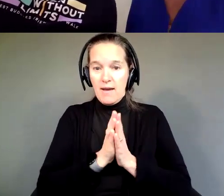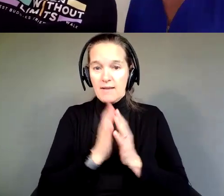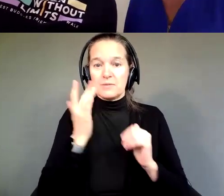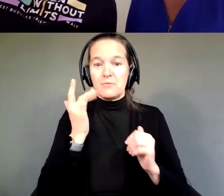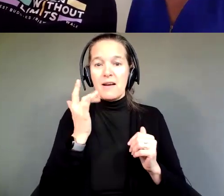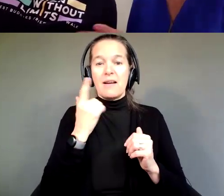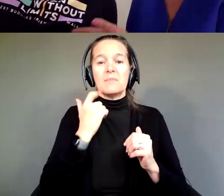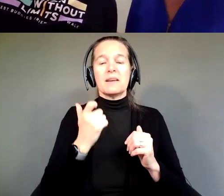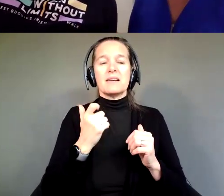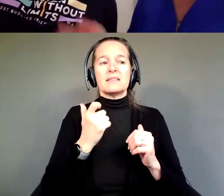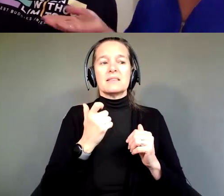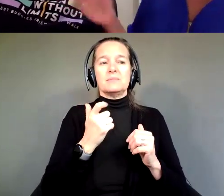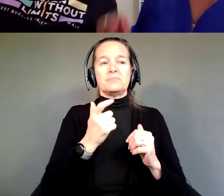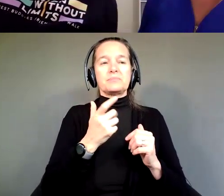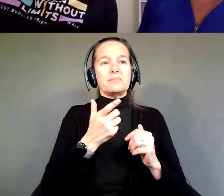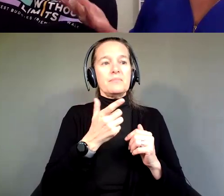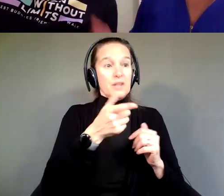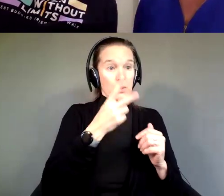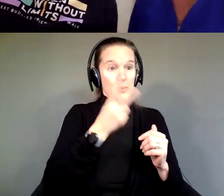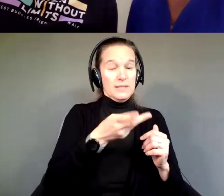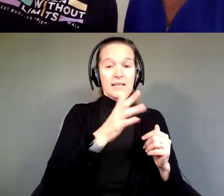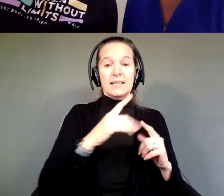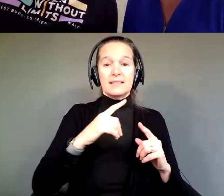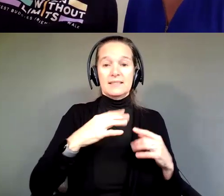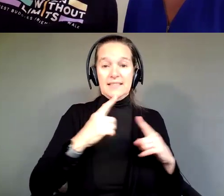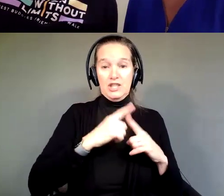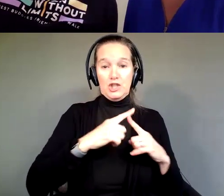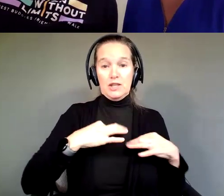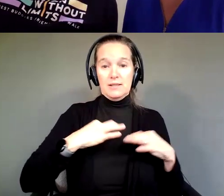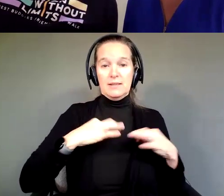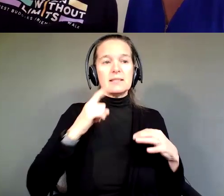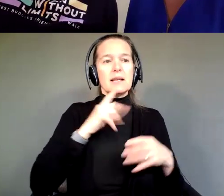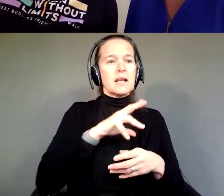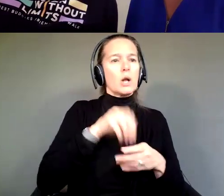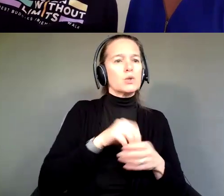business, Shawn you see his shirt says "inclusion without limits." He's very active in FSU Best Buddies.